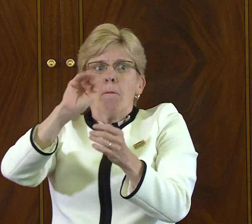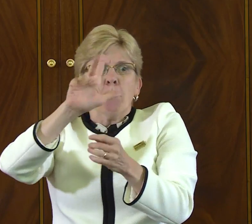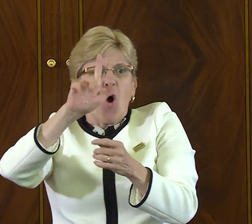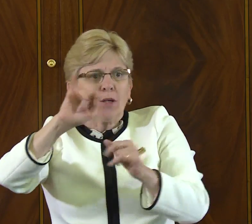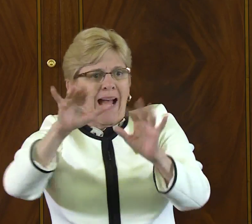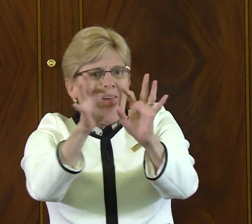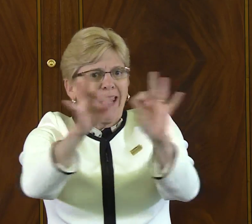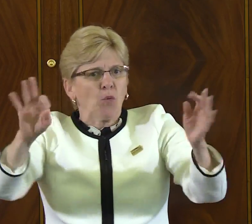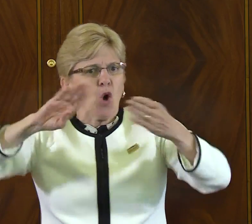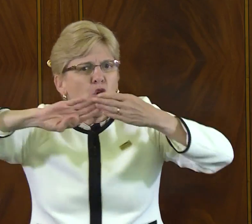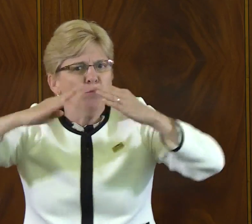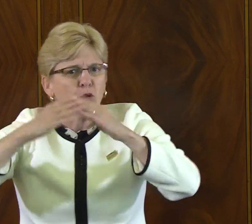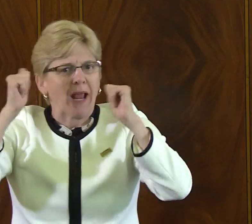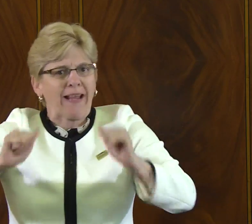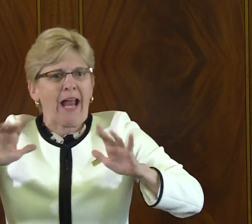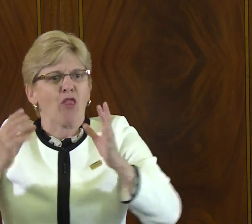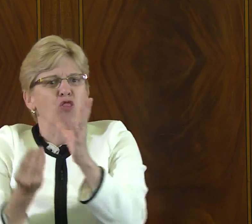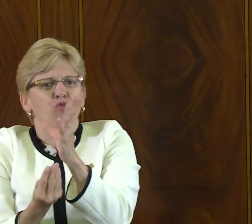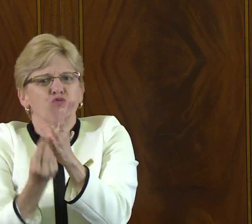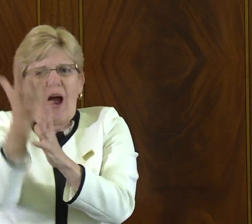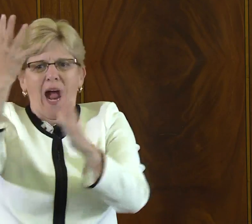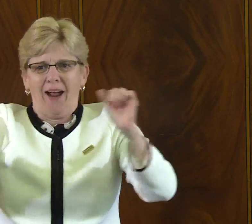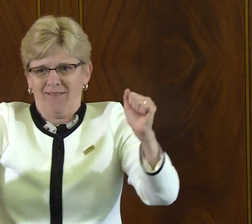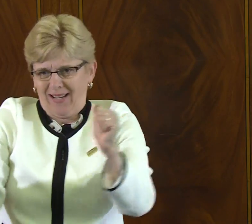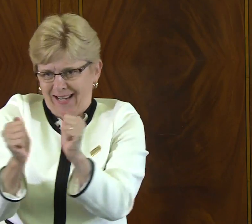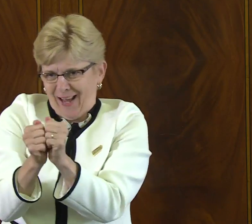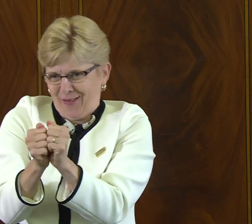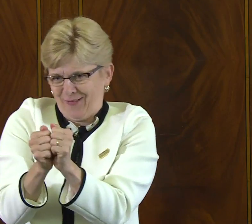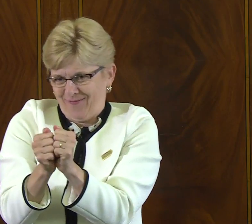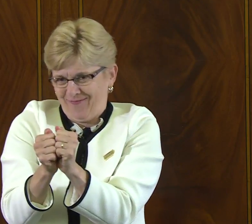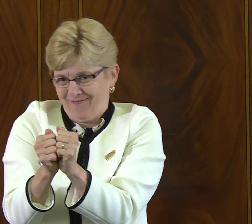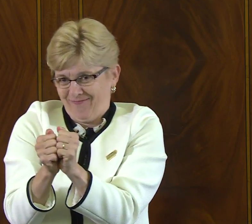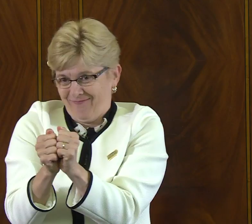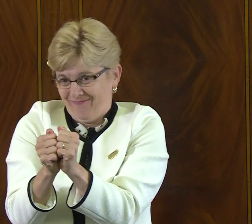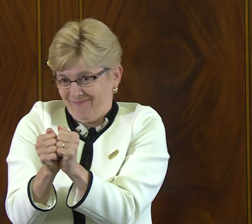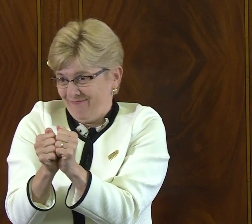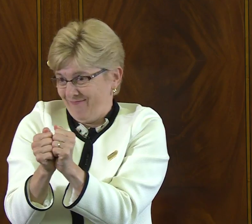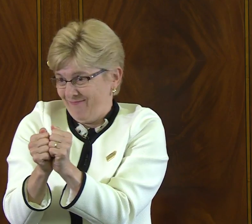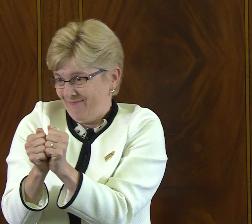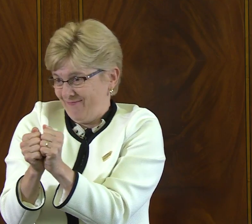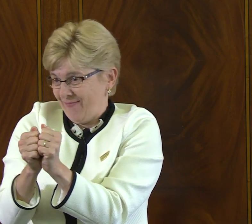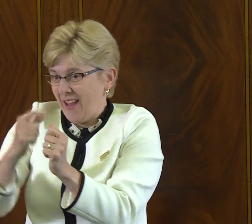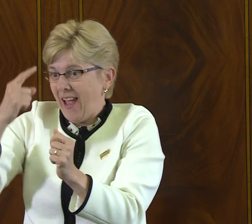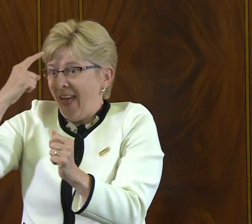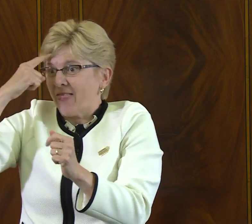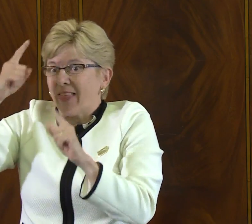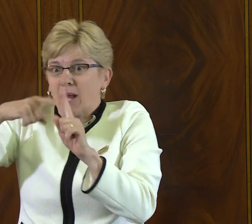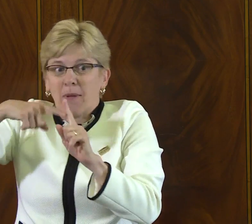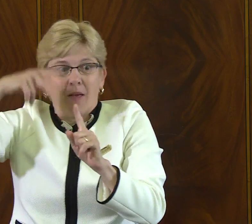to really understand a multi-lingual community that can thrive with us together.